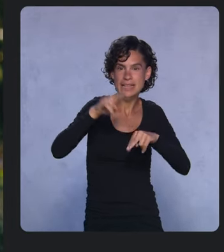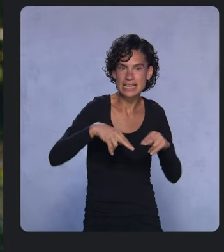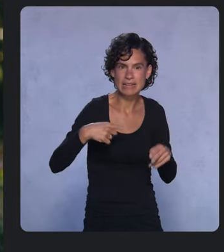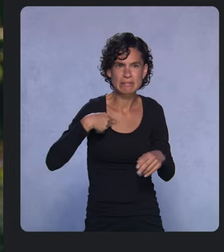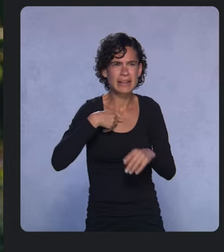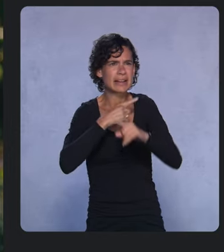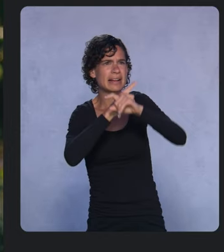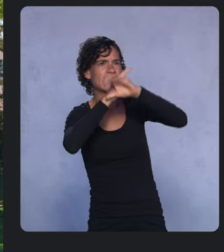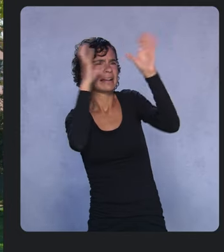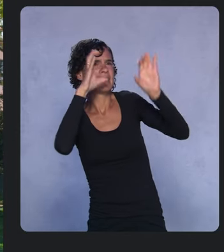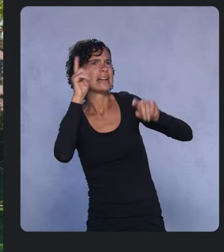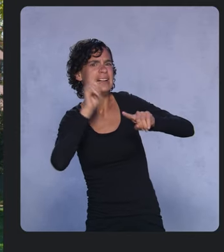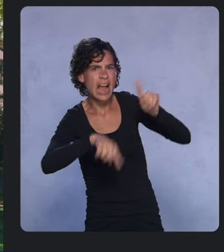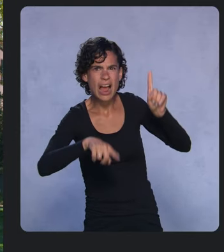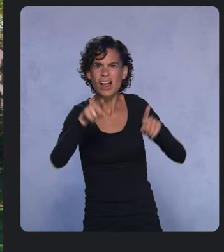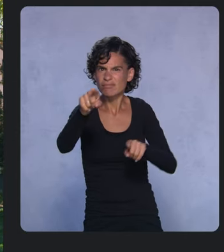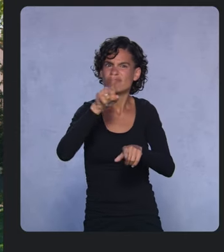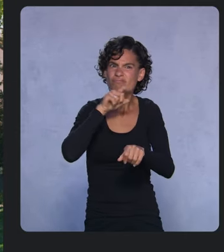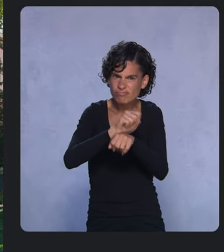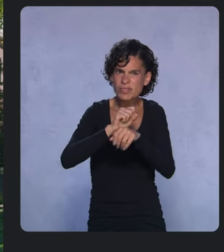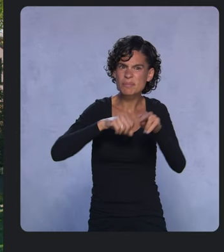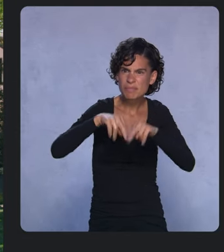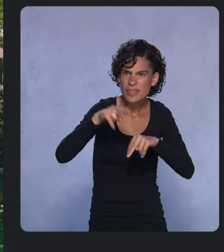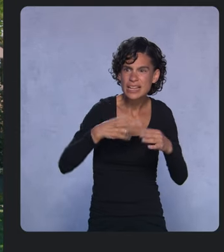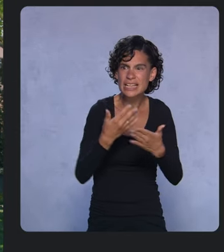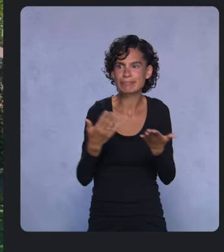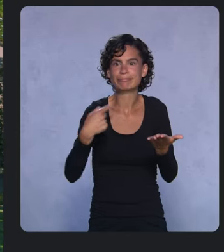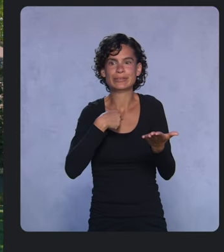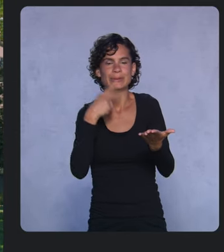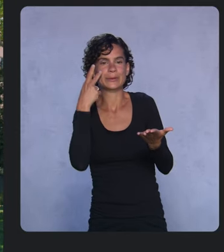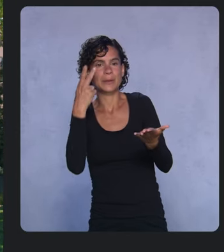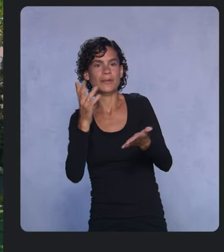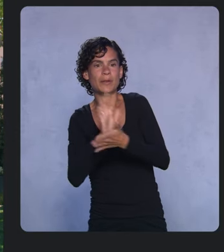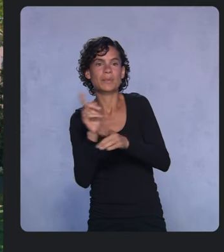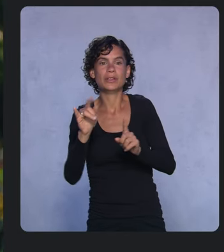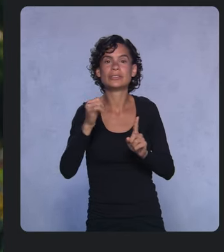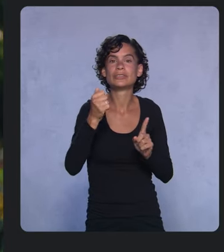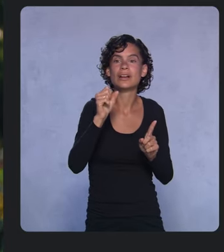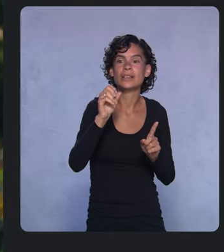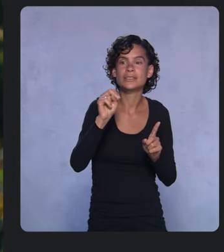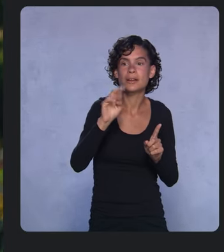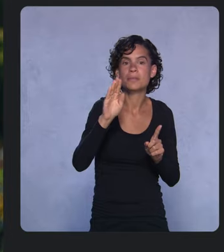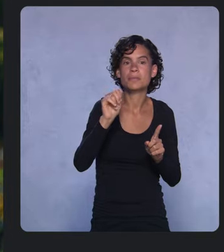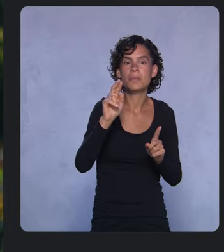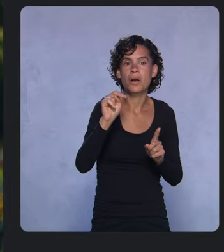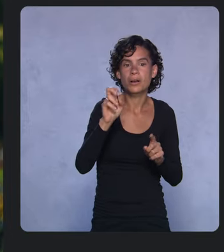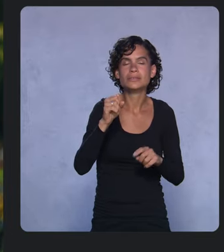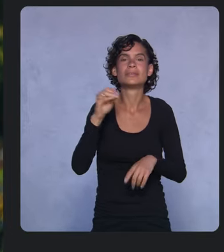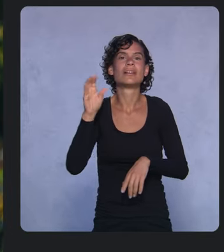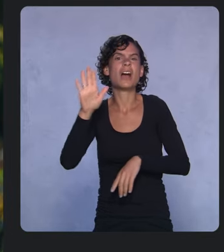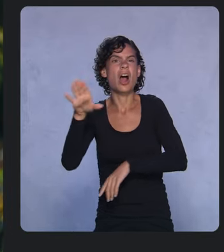things like what we saw in the video of Jason Barnes and his prosthetic arm, which gave him back his ability to drum.